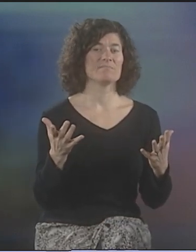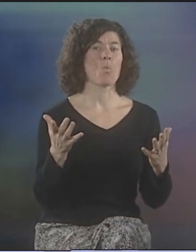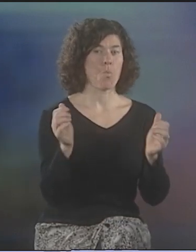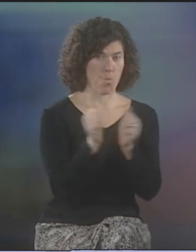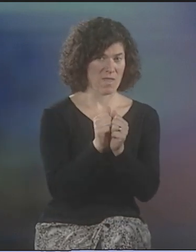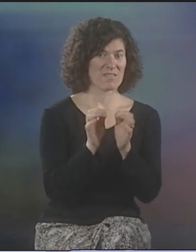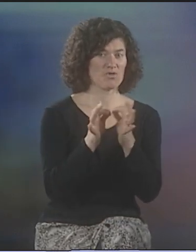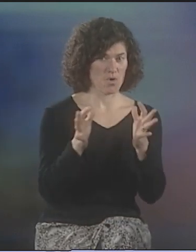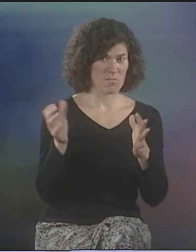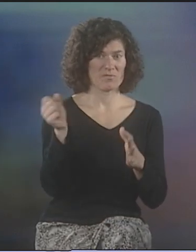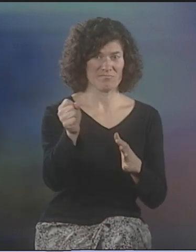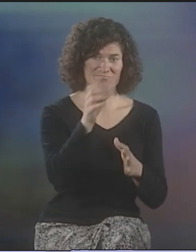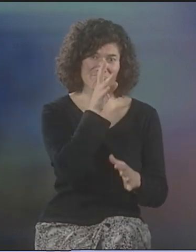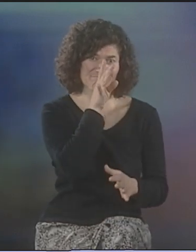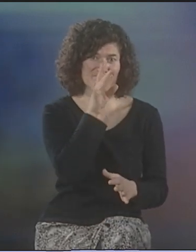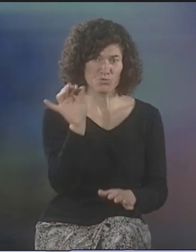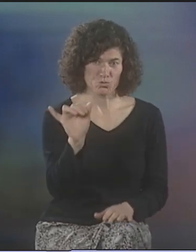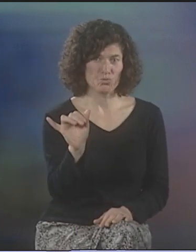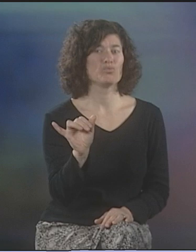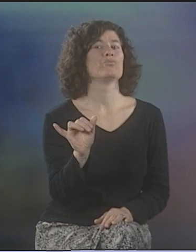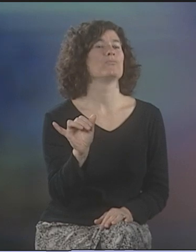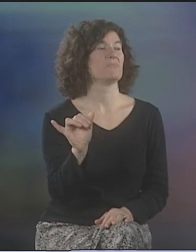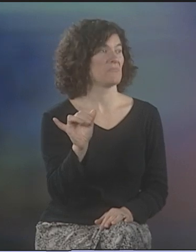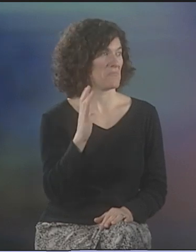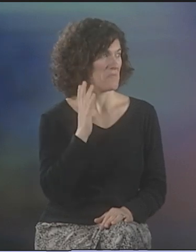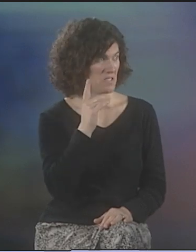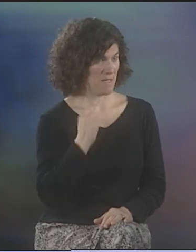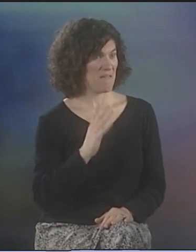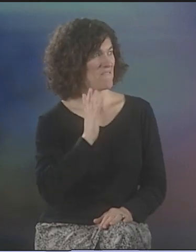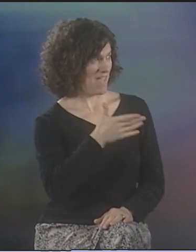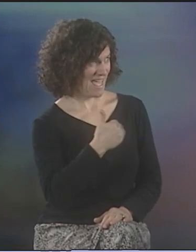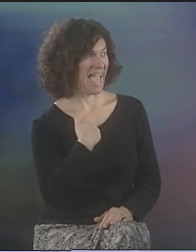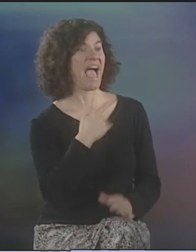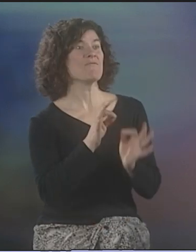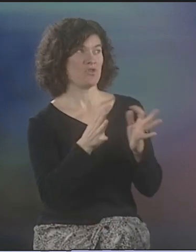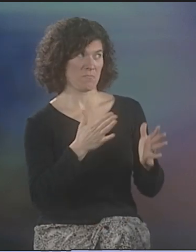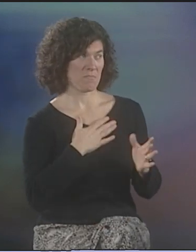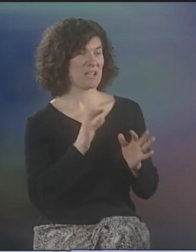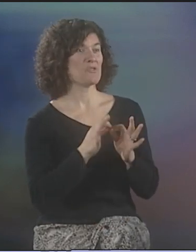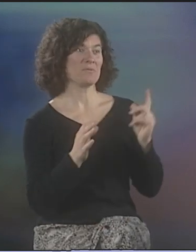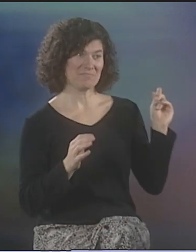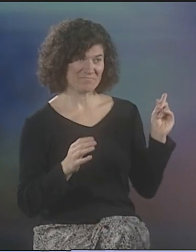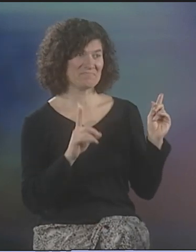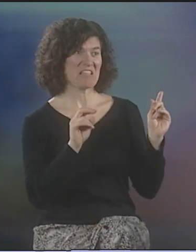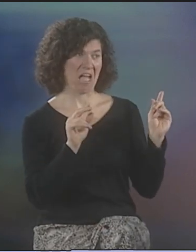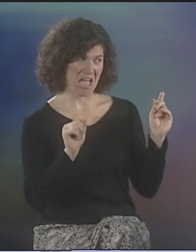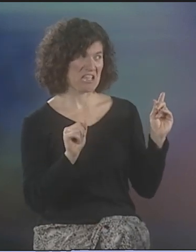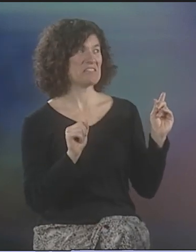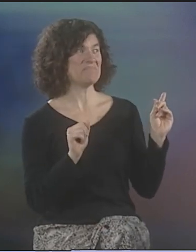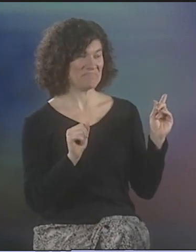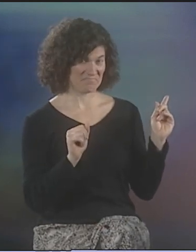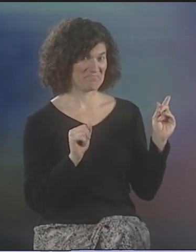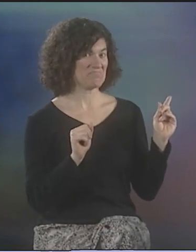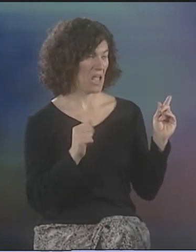"I WANT YOU TO GO AROUND SCANDINAVIA AND SHOW THIS AND I WANT YOU TO HAVE AN INTERPRETER COME WITH YOU." AND DEBBIE SAID, "WELL, I JUST HAPPEN TO HAVE